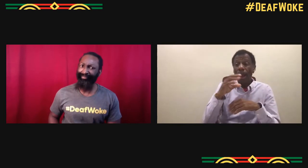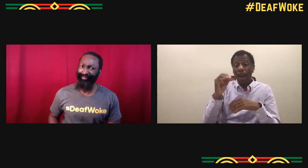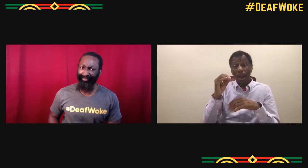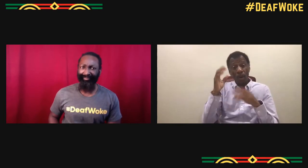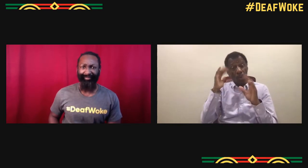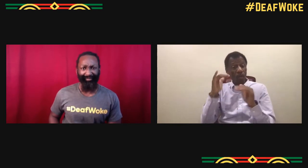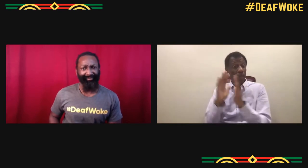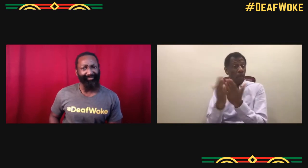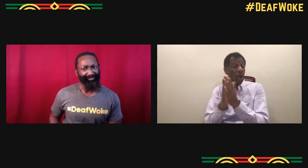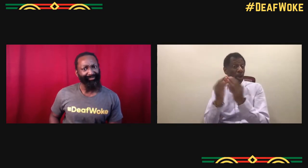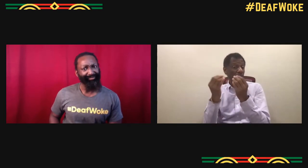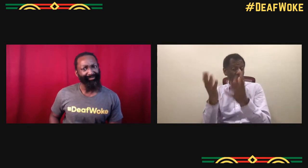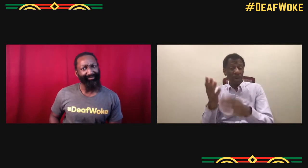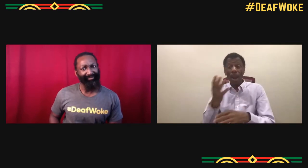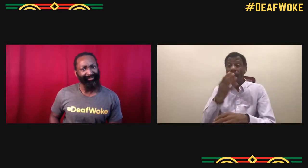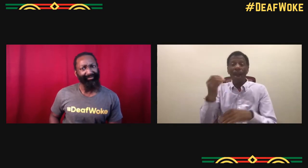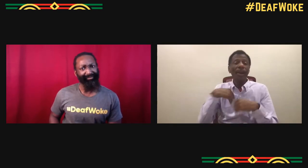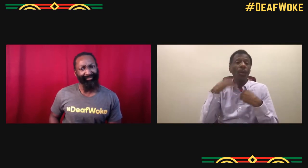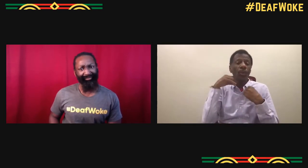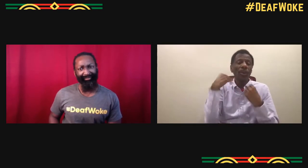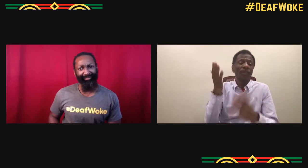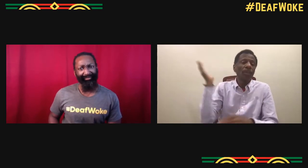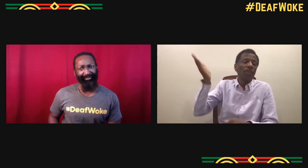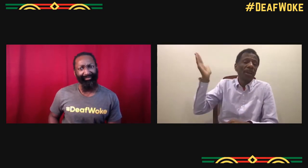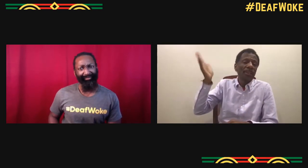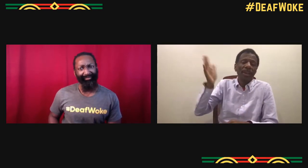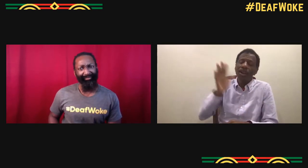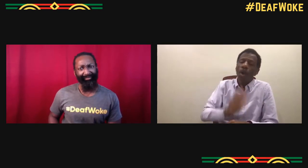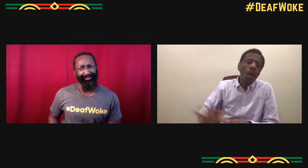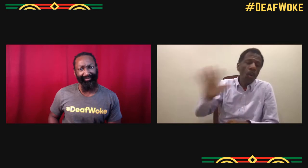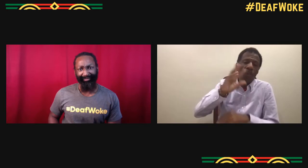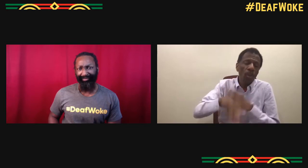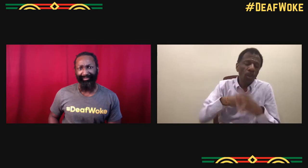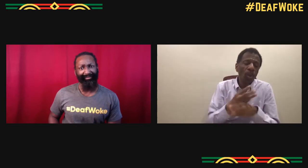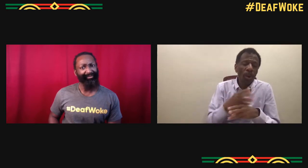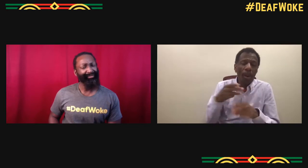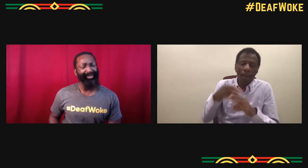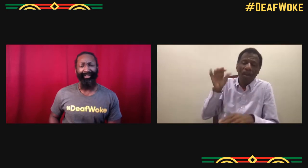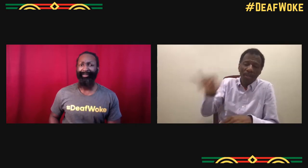So yeah, we partnered with Disney. There's a book that hopefully will be coming out.